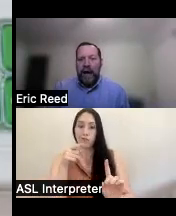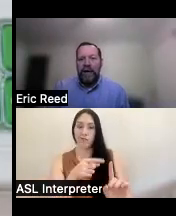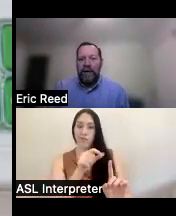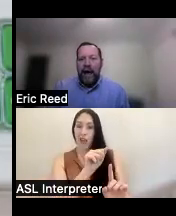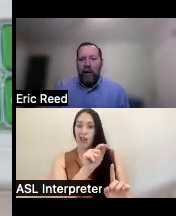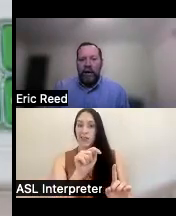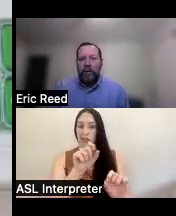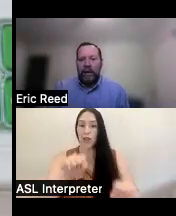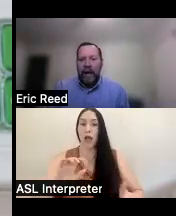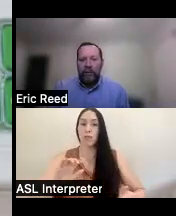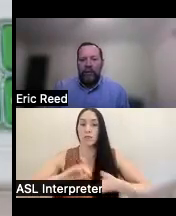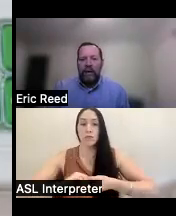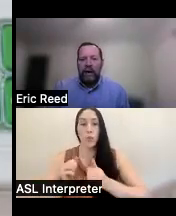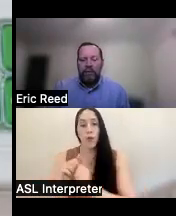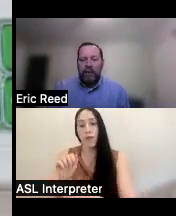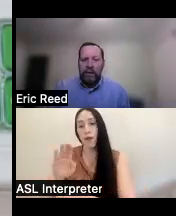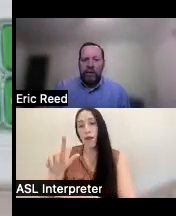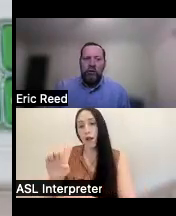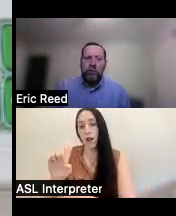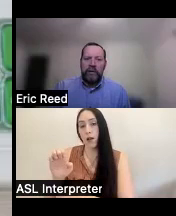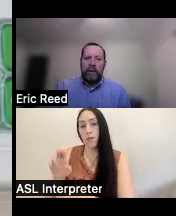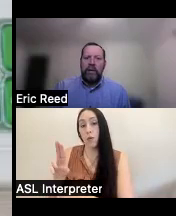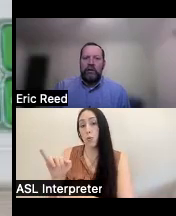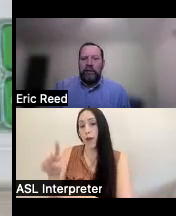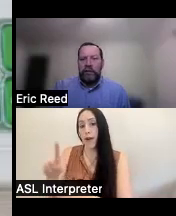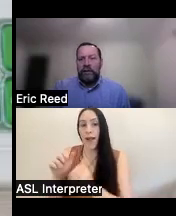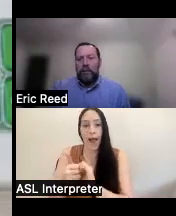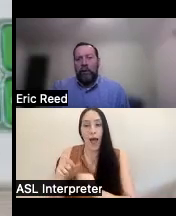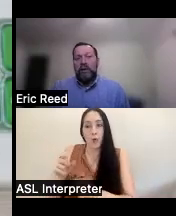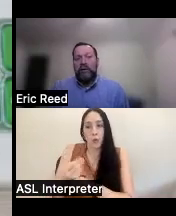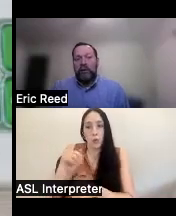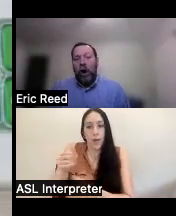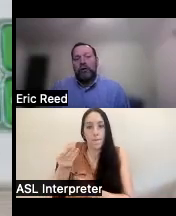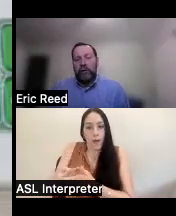and how enable account um can be used with some of these services and the importance of our services